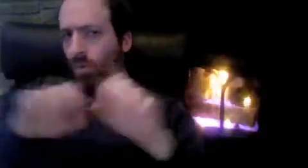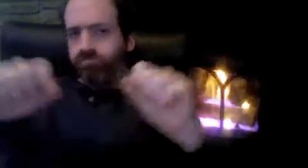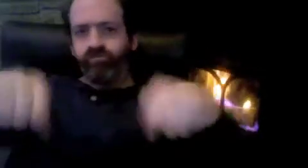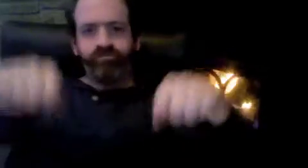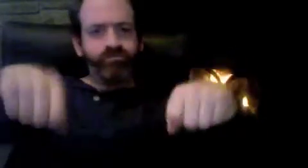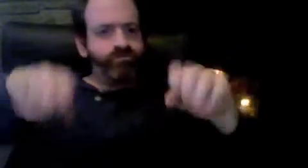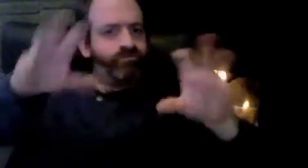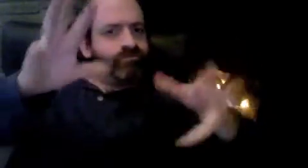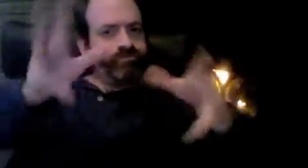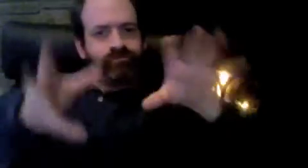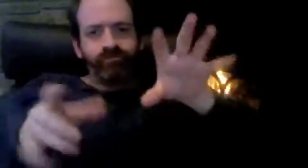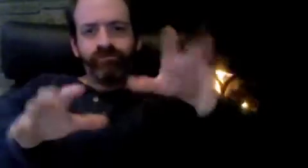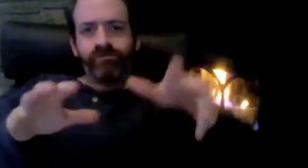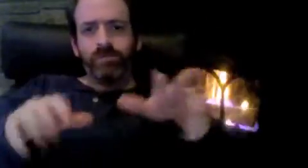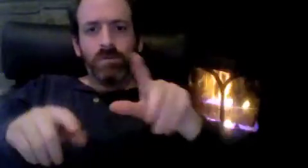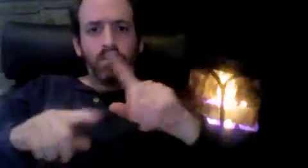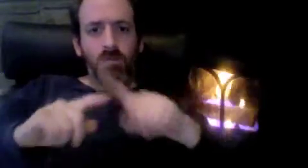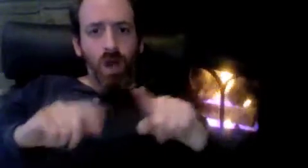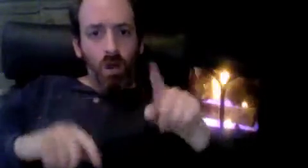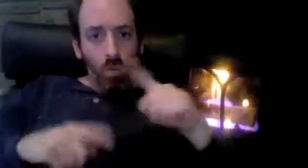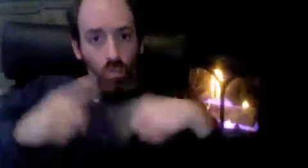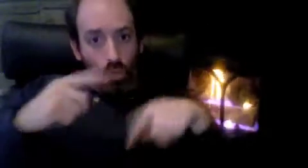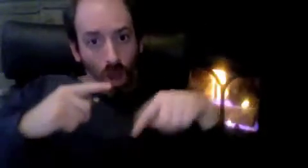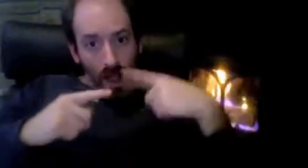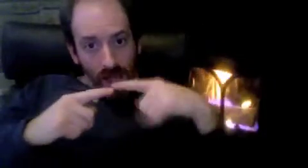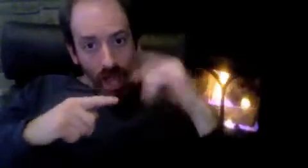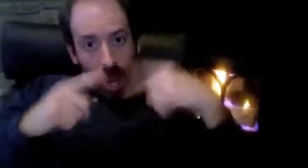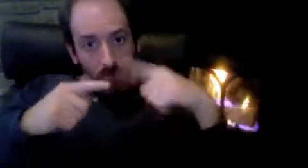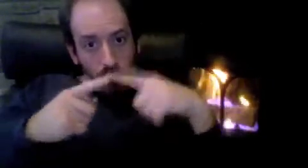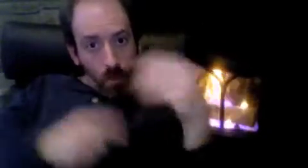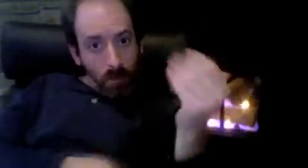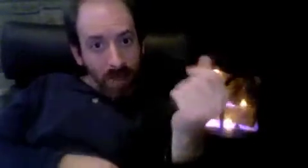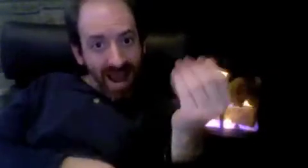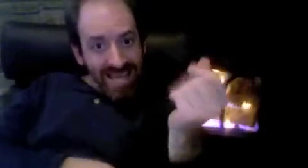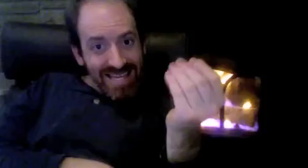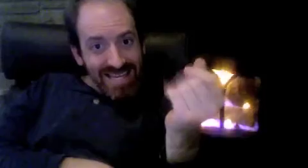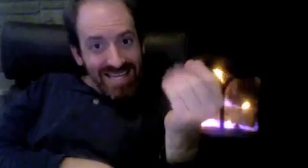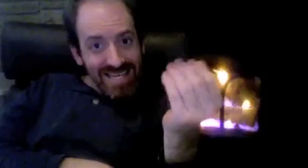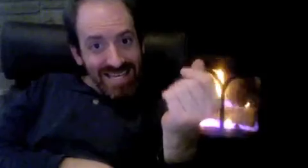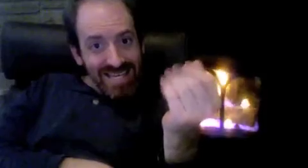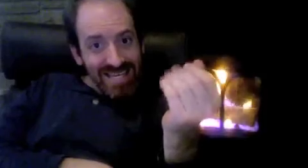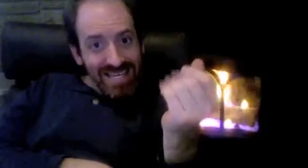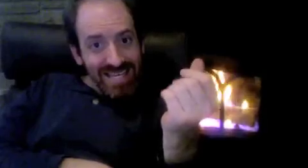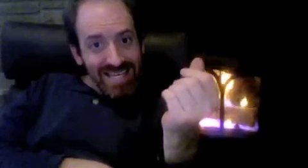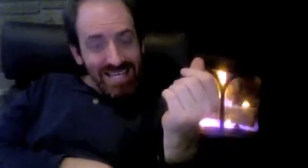Oh yes, they do care about your communication needs and all that. However, when it comes to money;